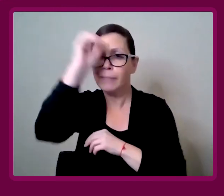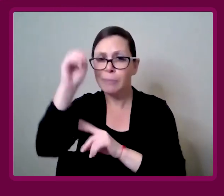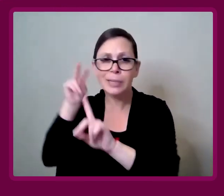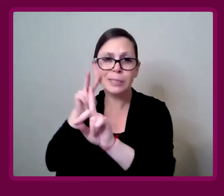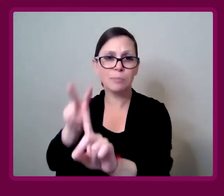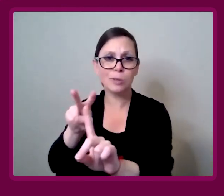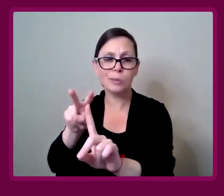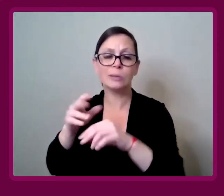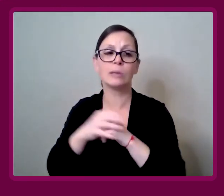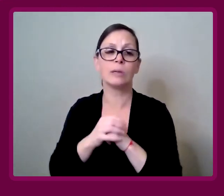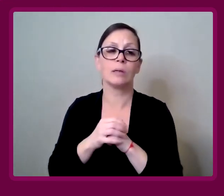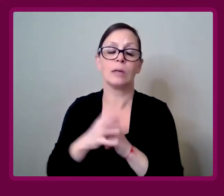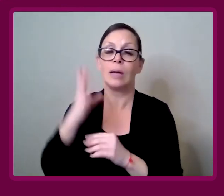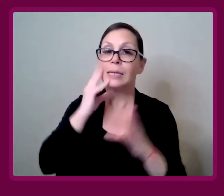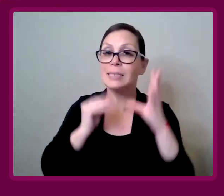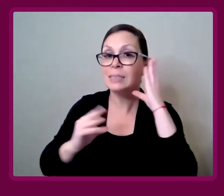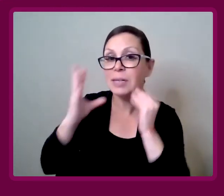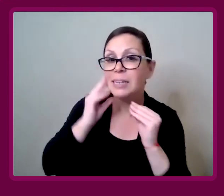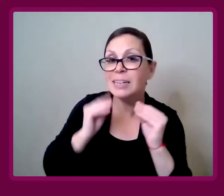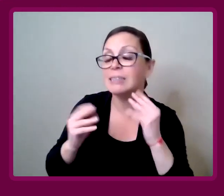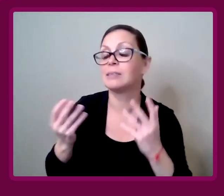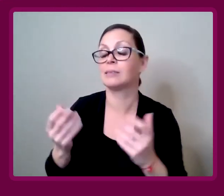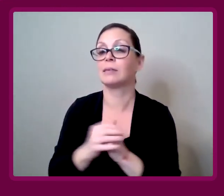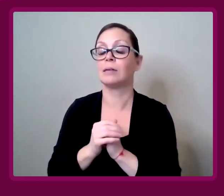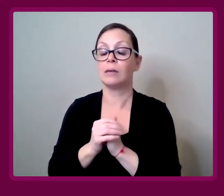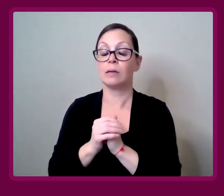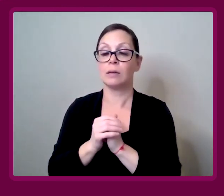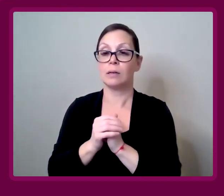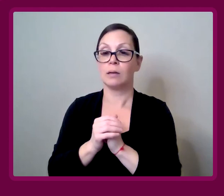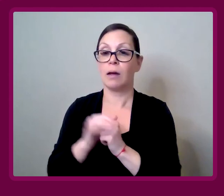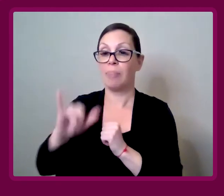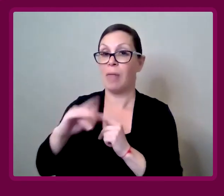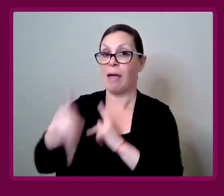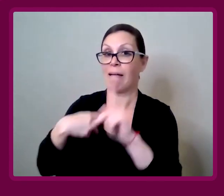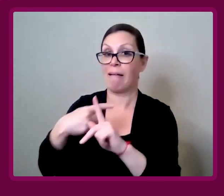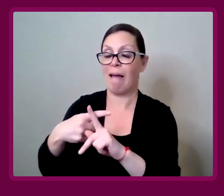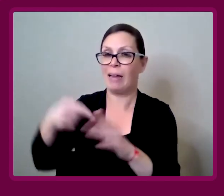life experiences and opinions.